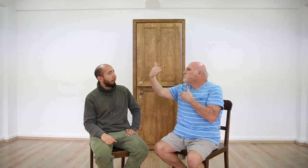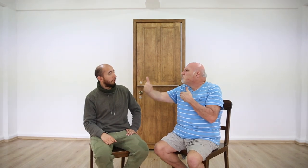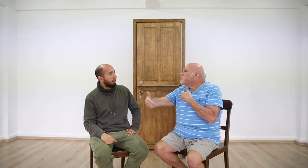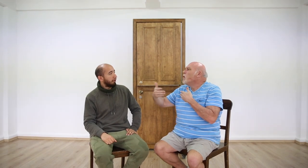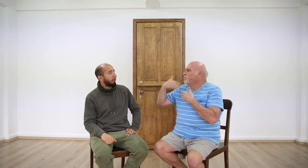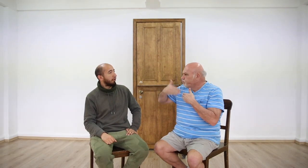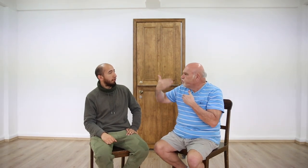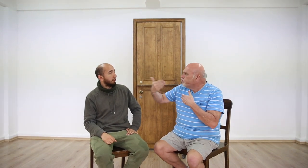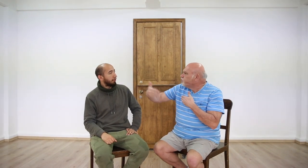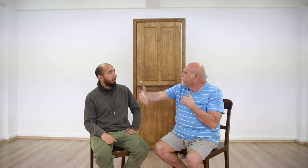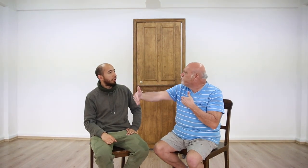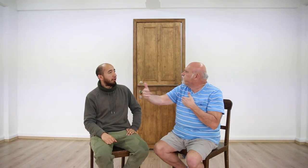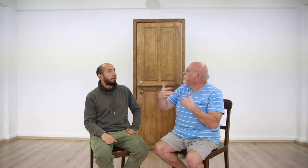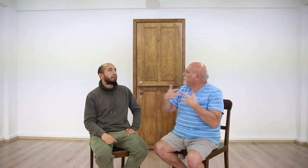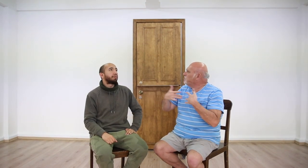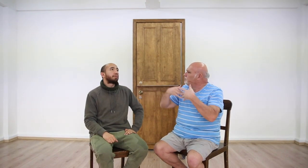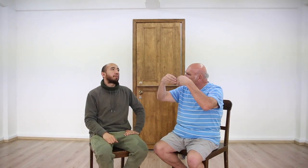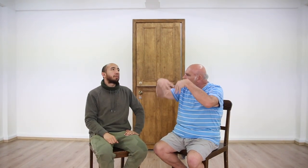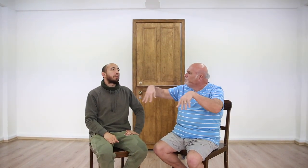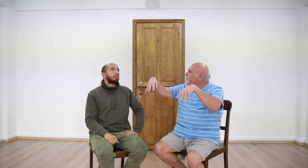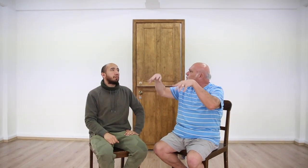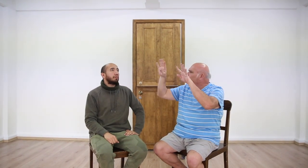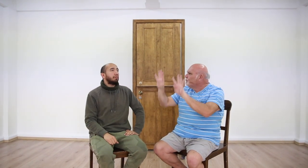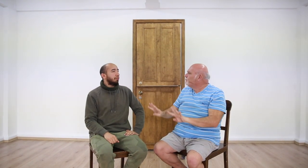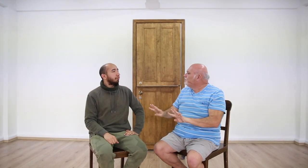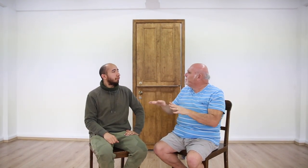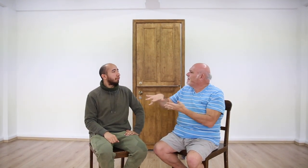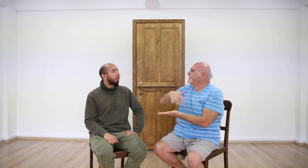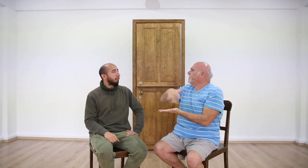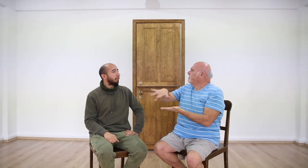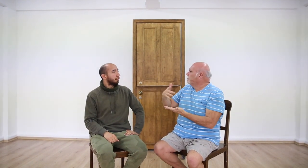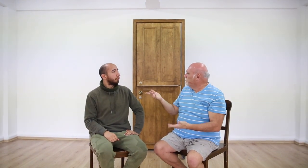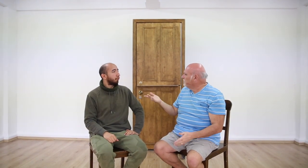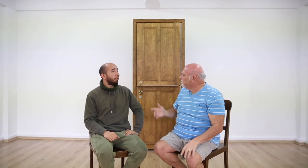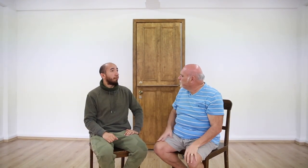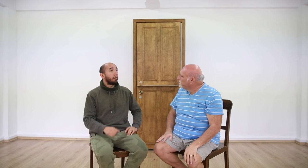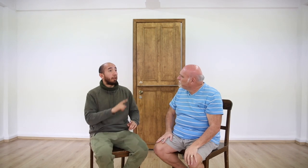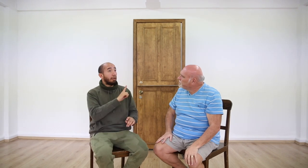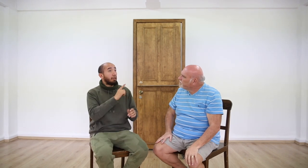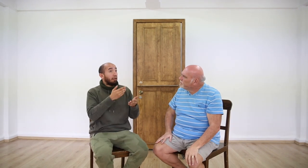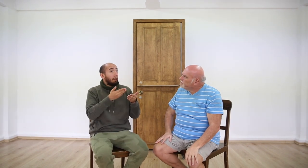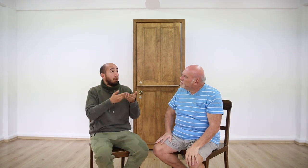or frequent appearances?